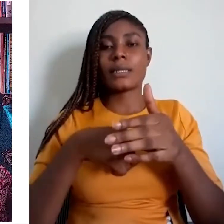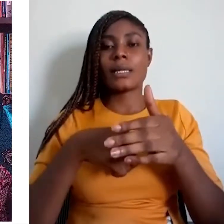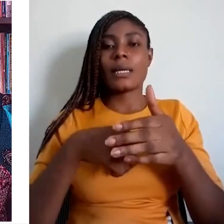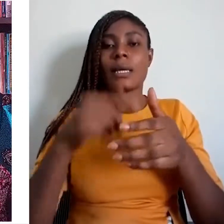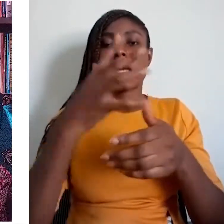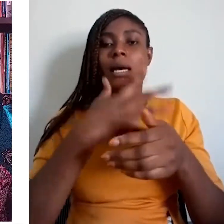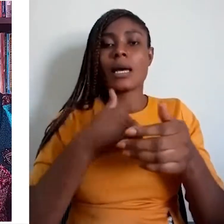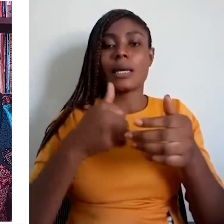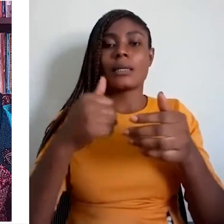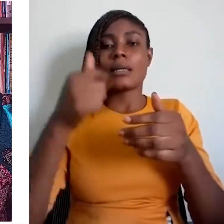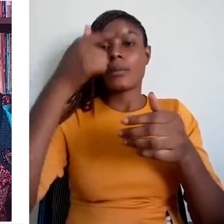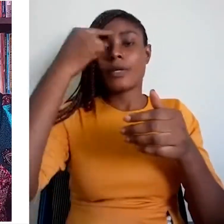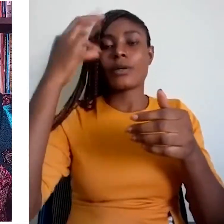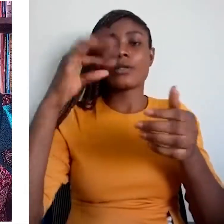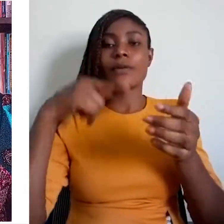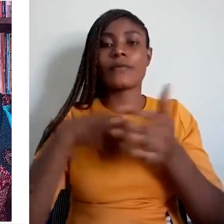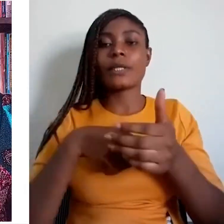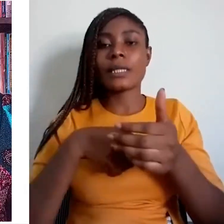should be taught as an L2.